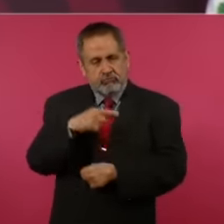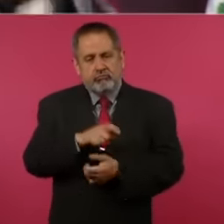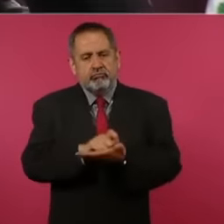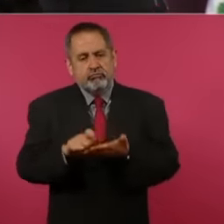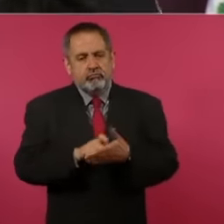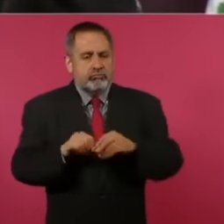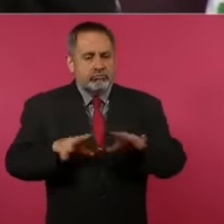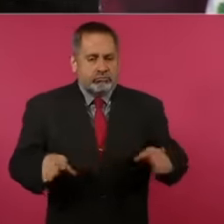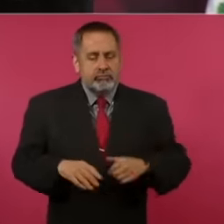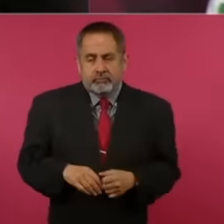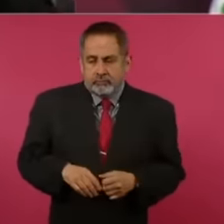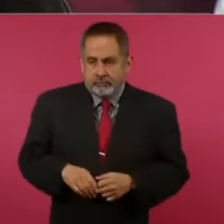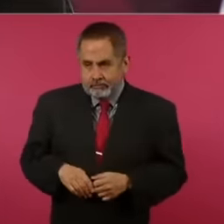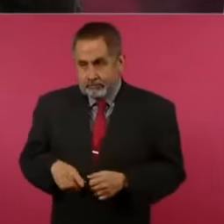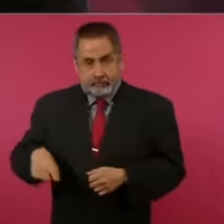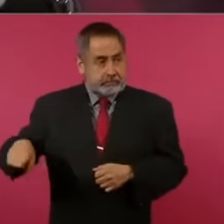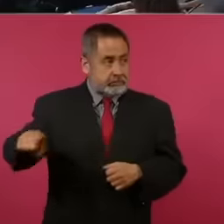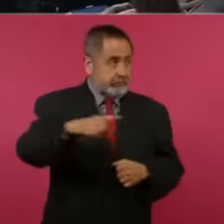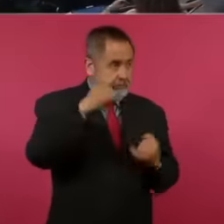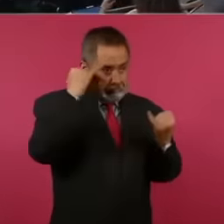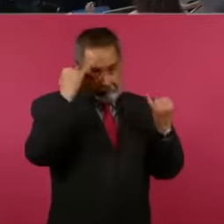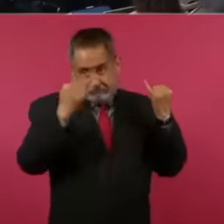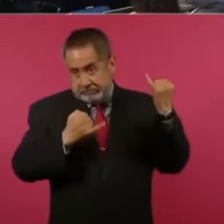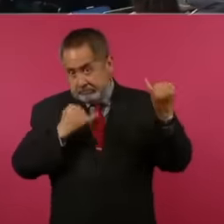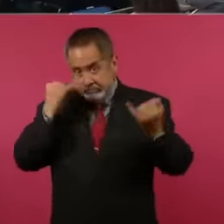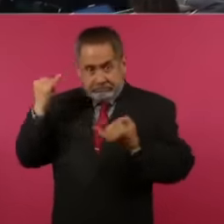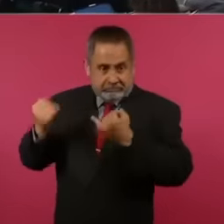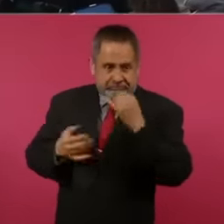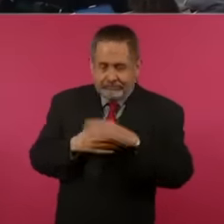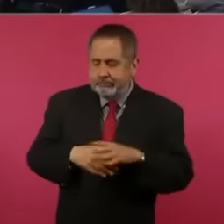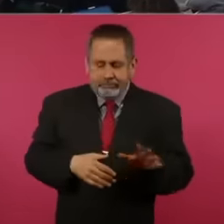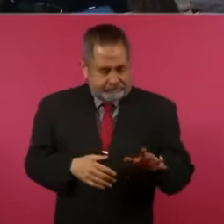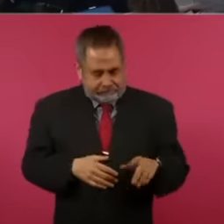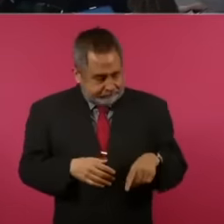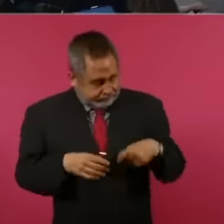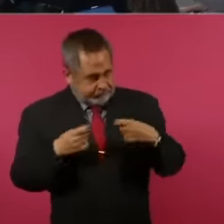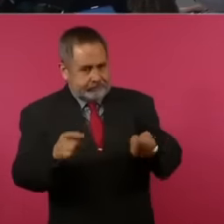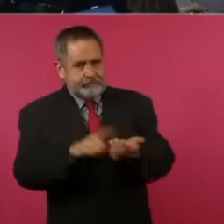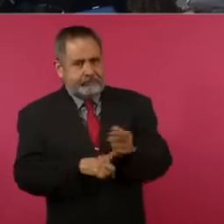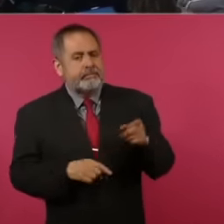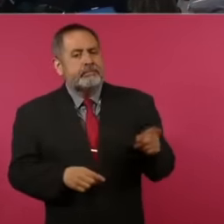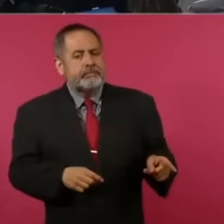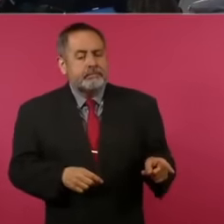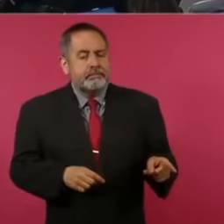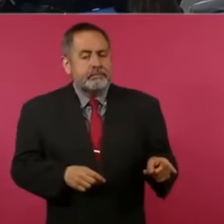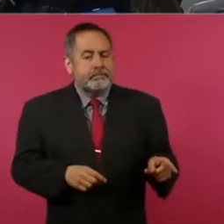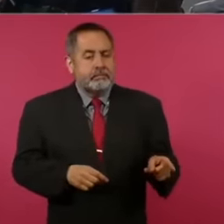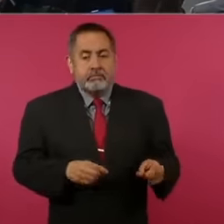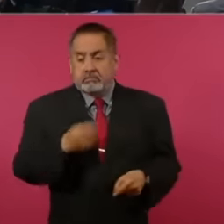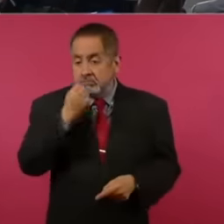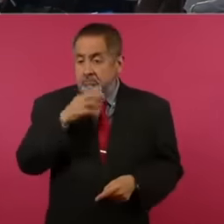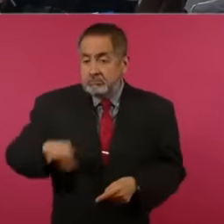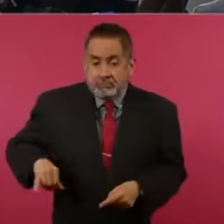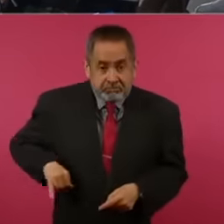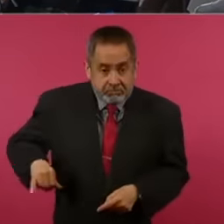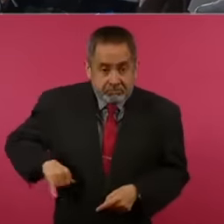those who are looking for an explanation and and it is interesting because it write in it is